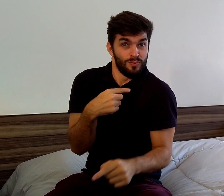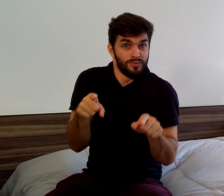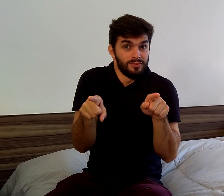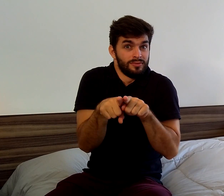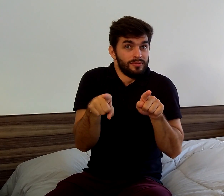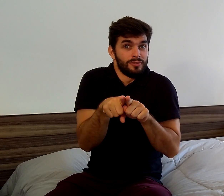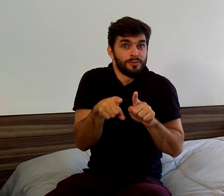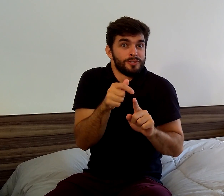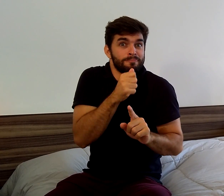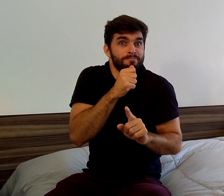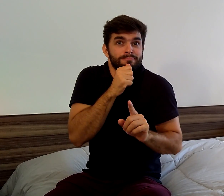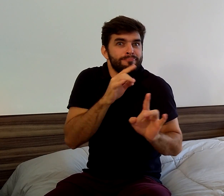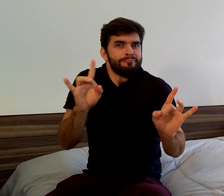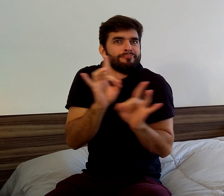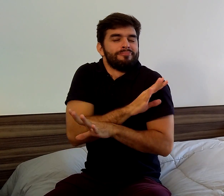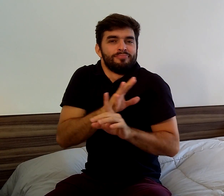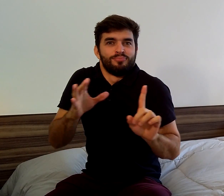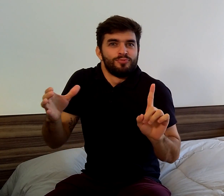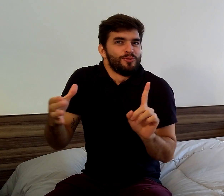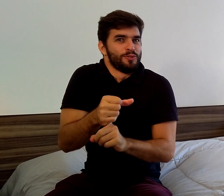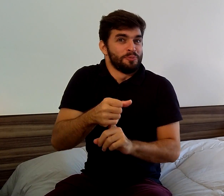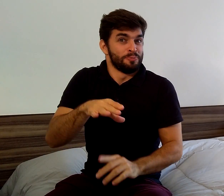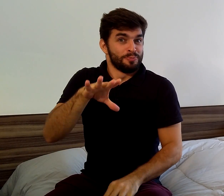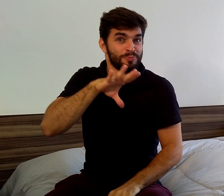I told her that I couldn't use Portuguese language so well either,